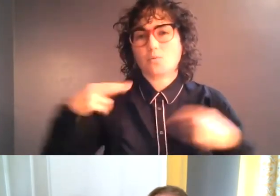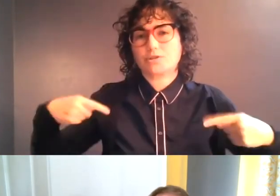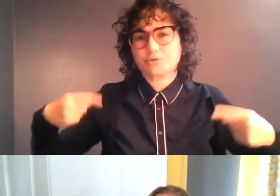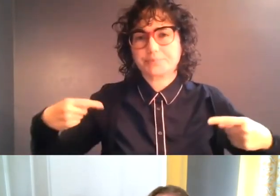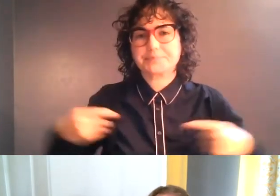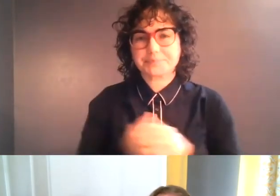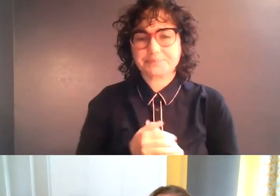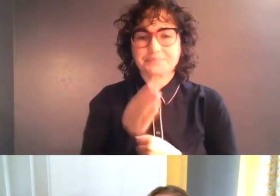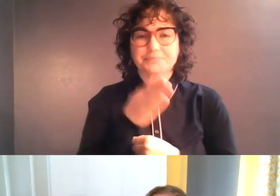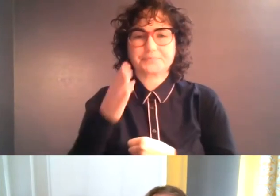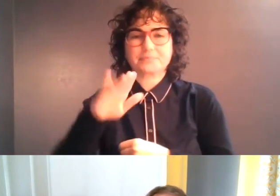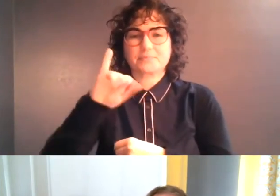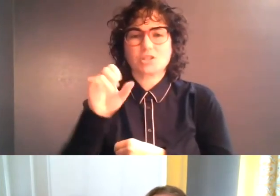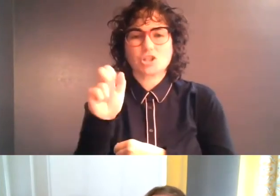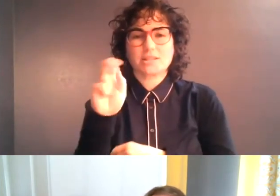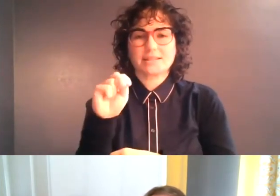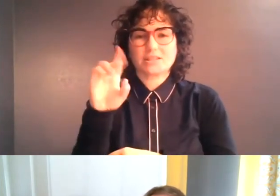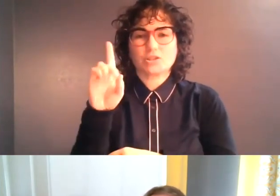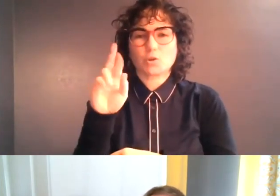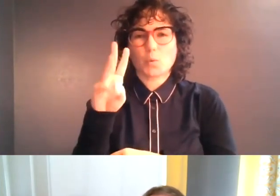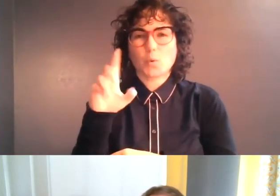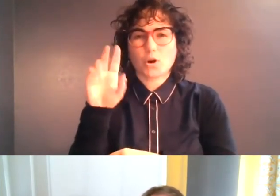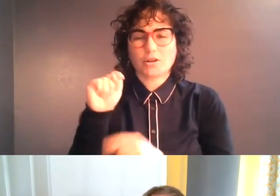a power wheelchair. Jason Dorwart joins us from Oberlin, Ohio,